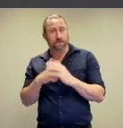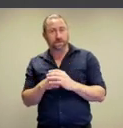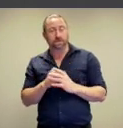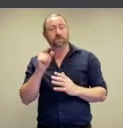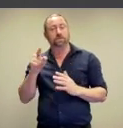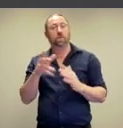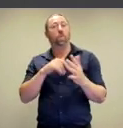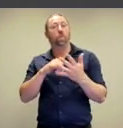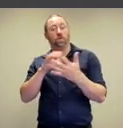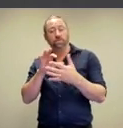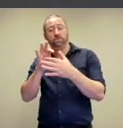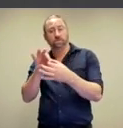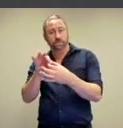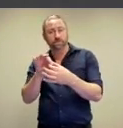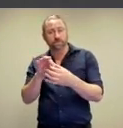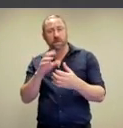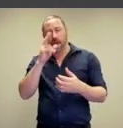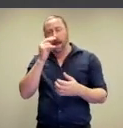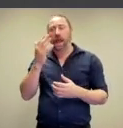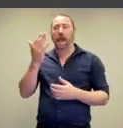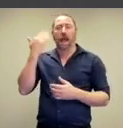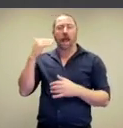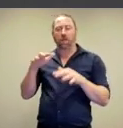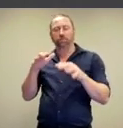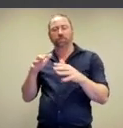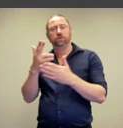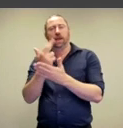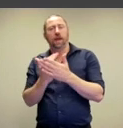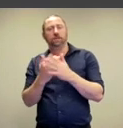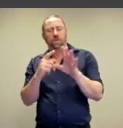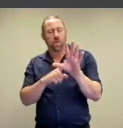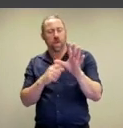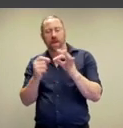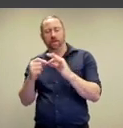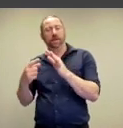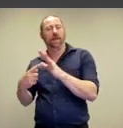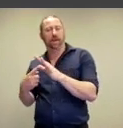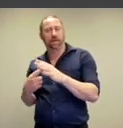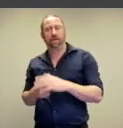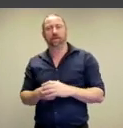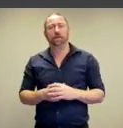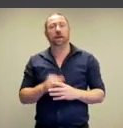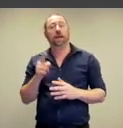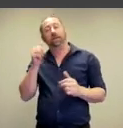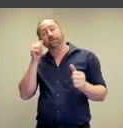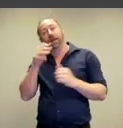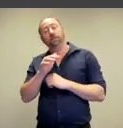British painter who was originally associated with the young